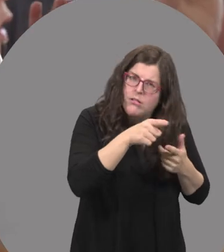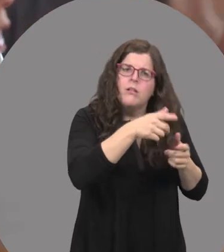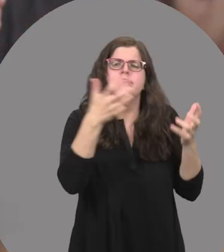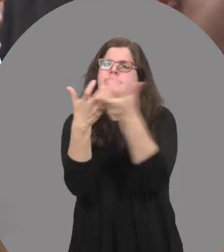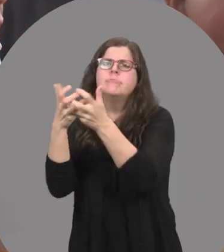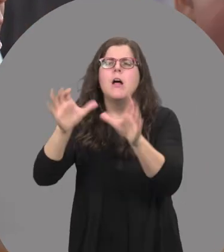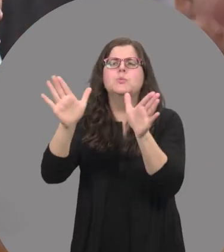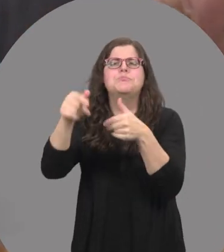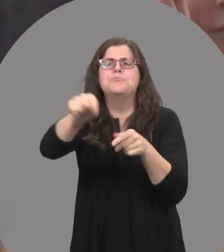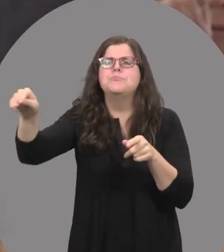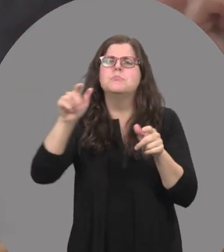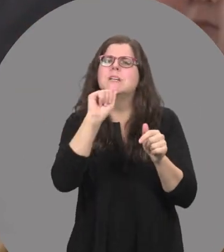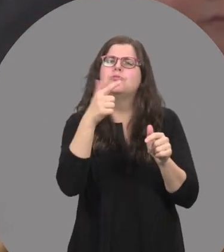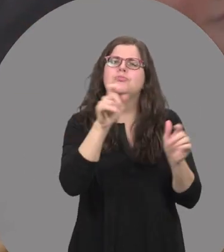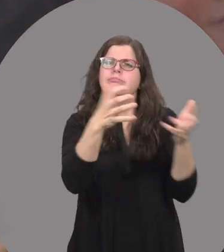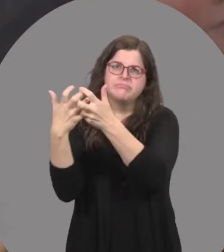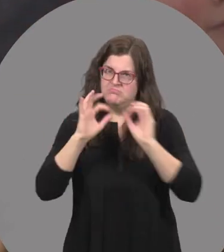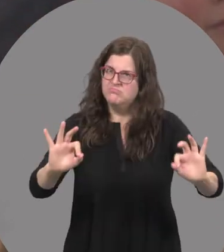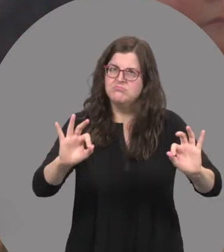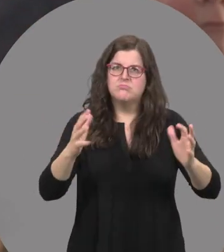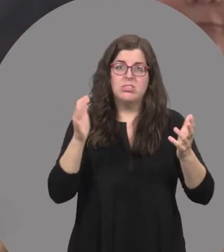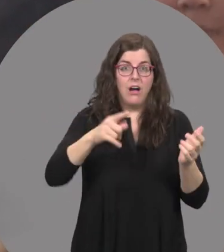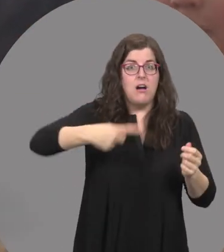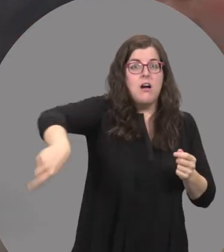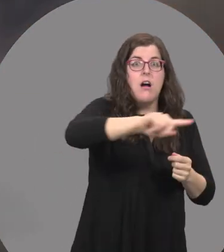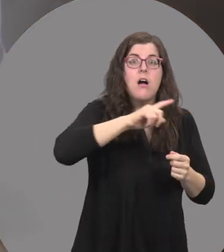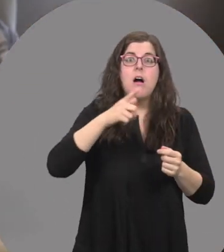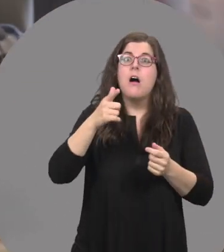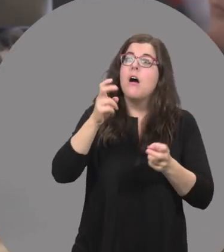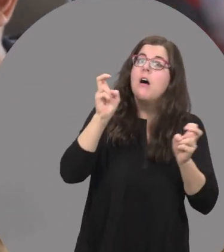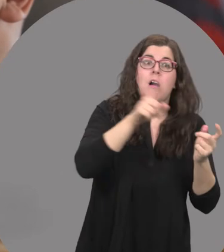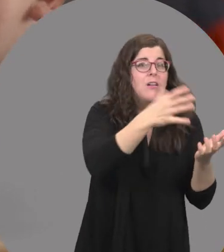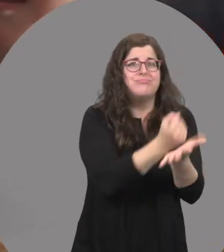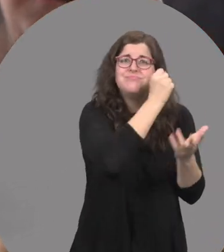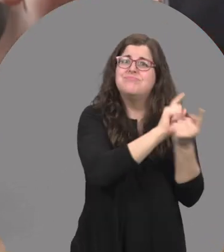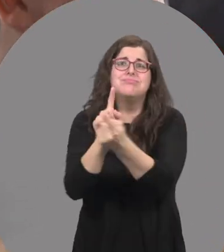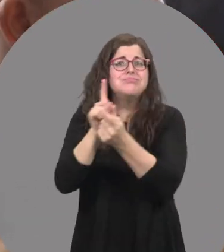It allows them the opportunity to be with their peers and develop a social interaction